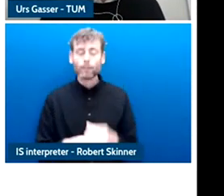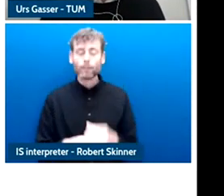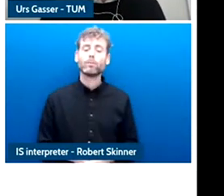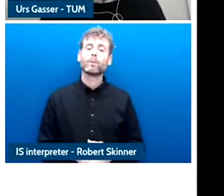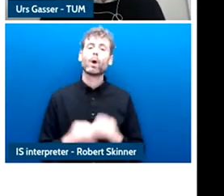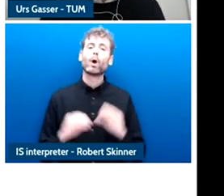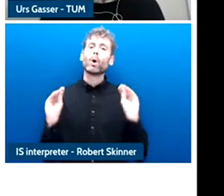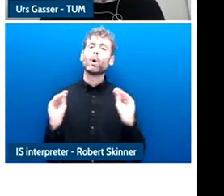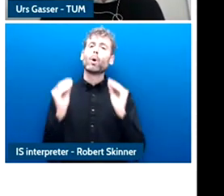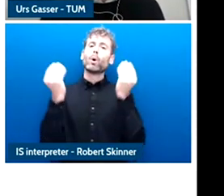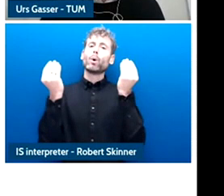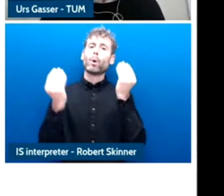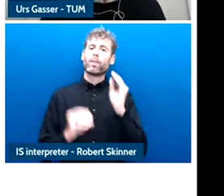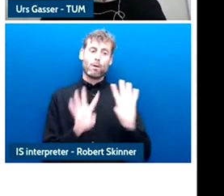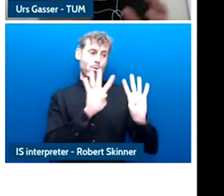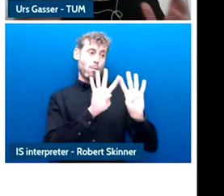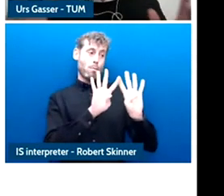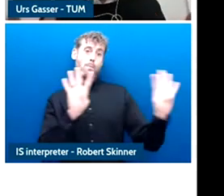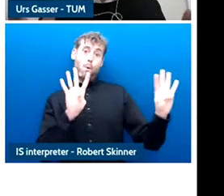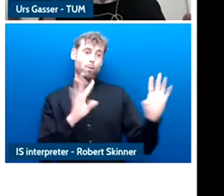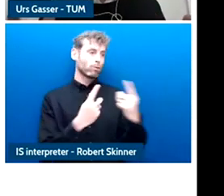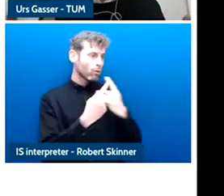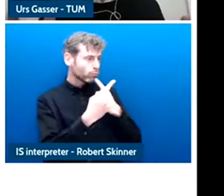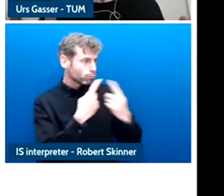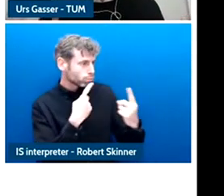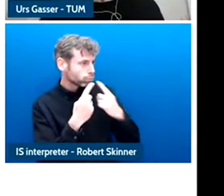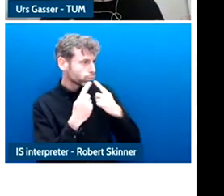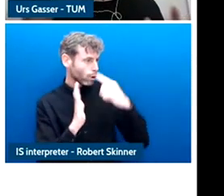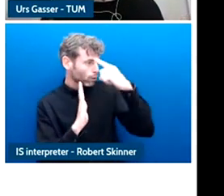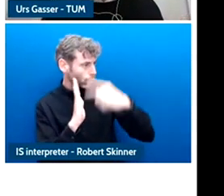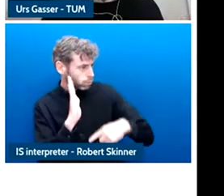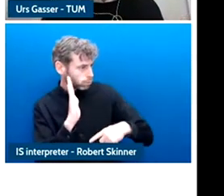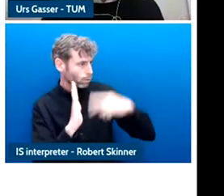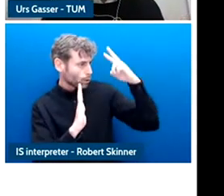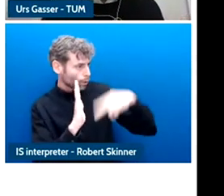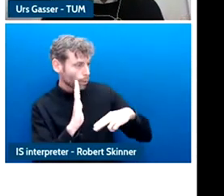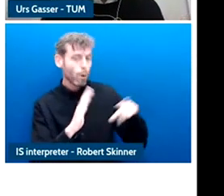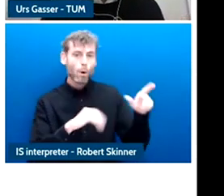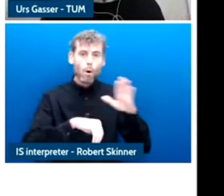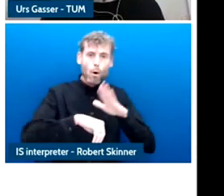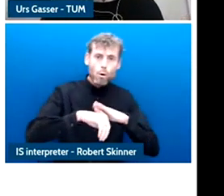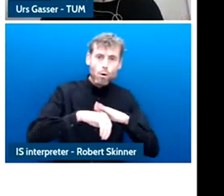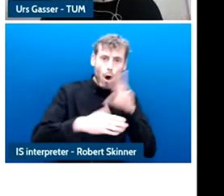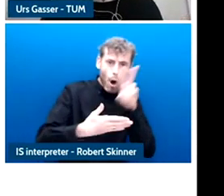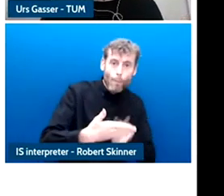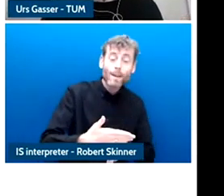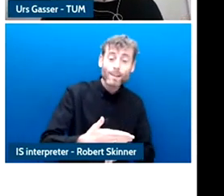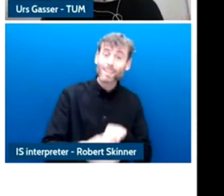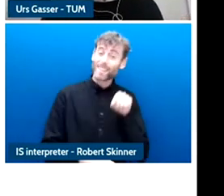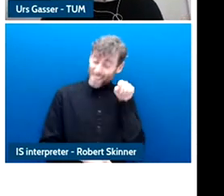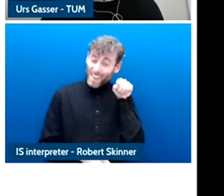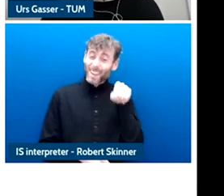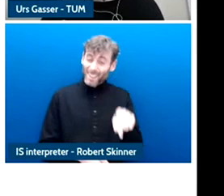the youth board and we have personal experience with them and we have learned from many of you running similar initiative and is our hope is that such